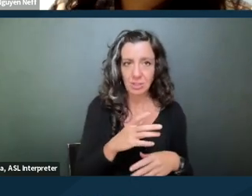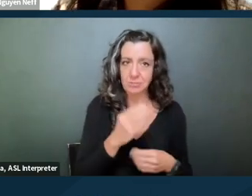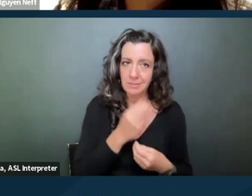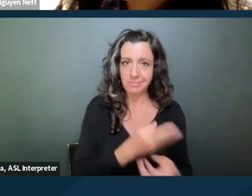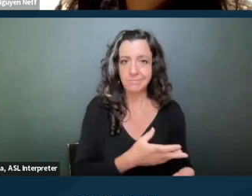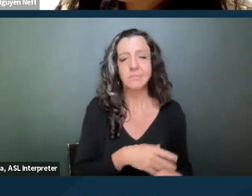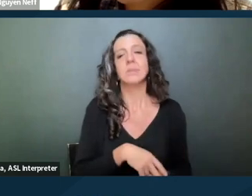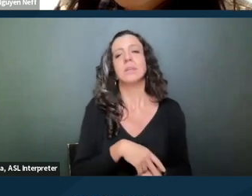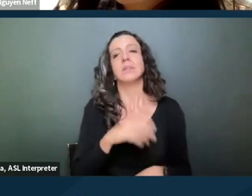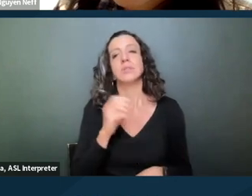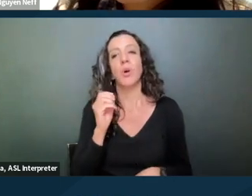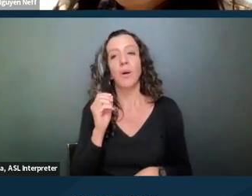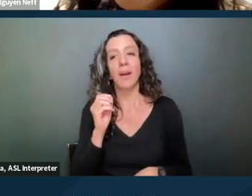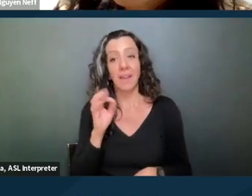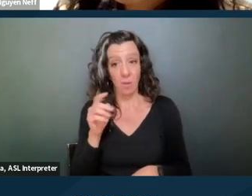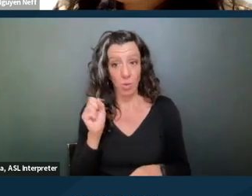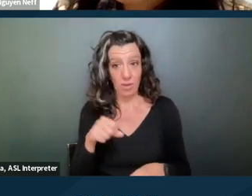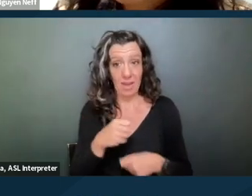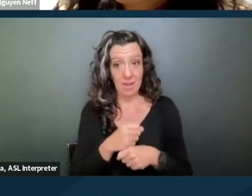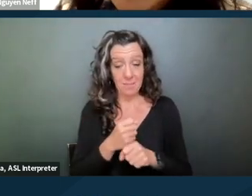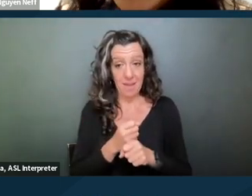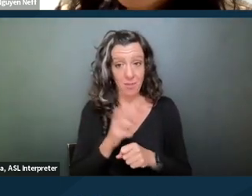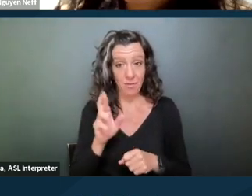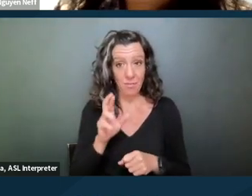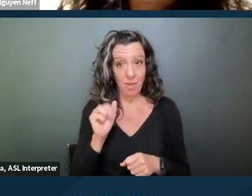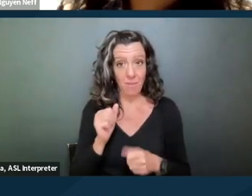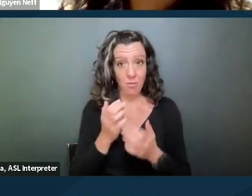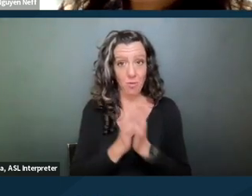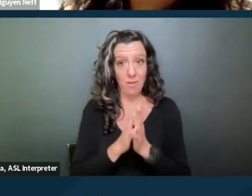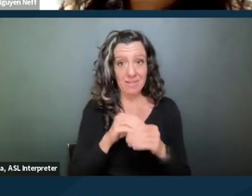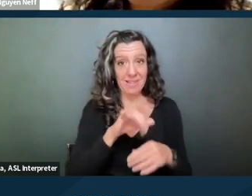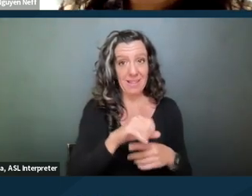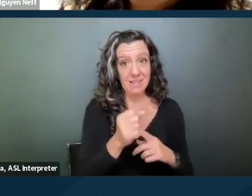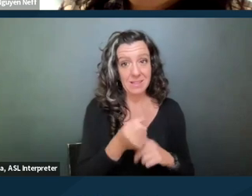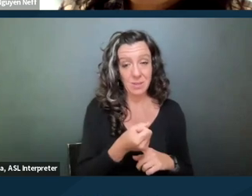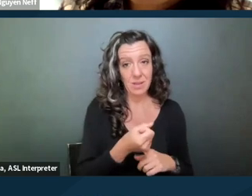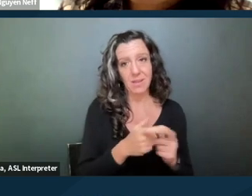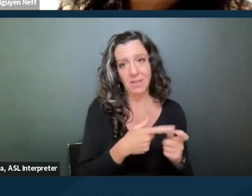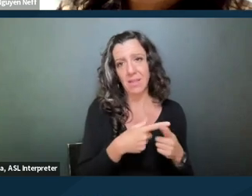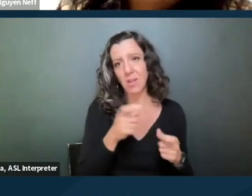if you can make a reasonable accommodation request in that situation that you could make a reasonable accommodation request